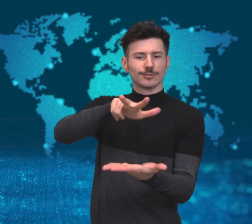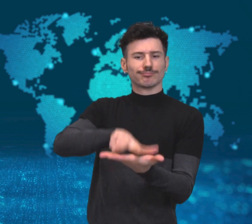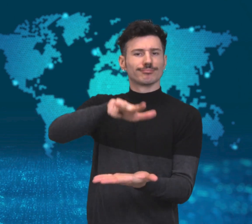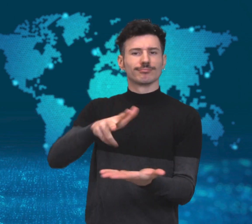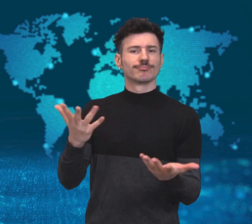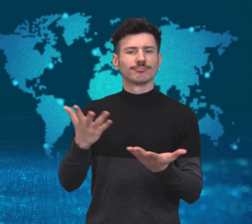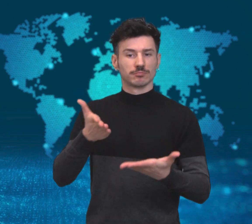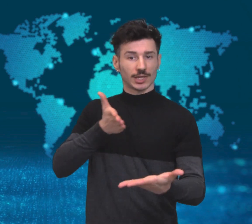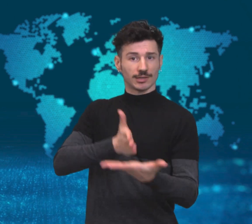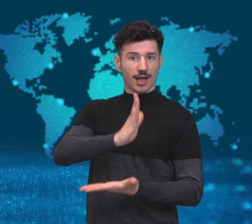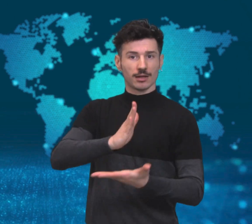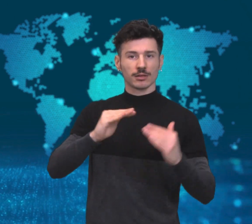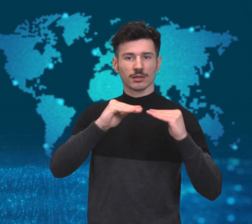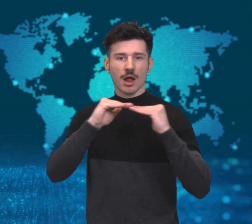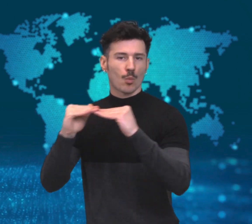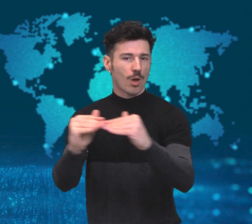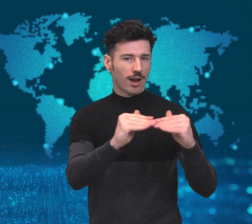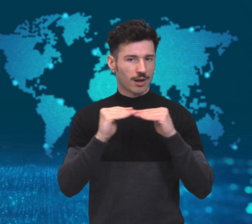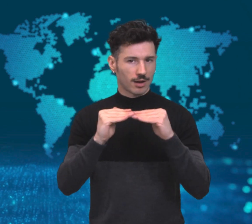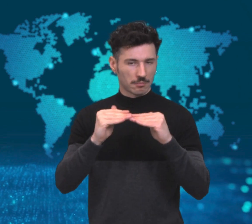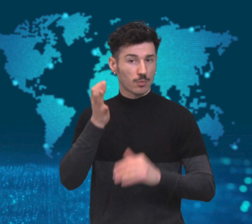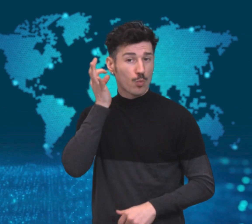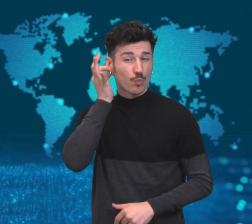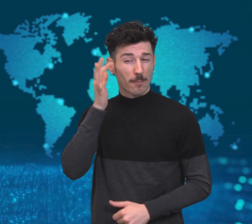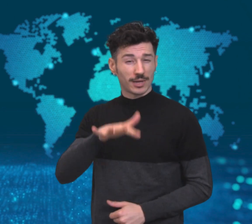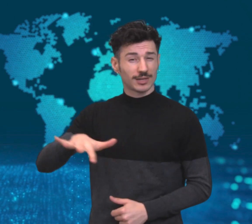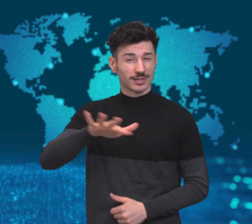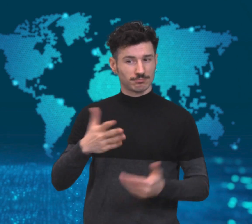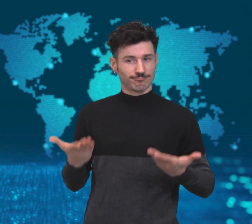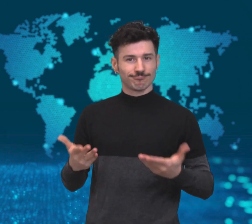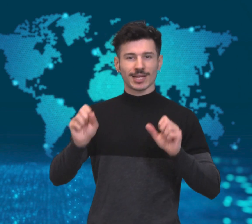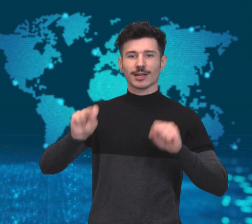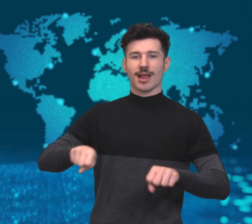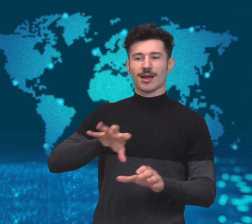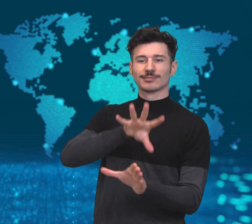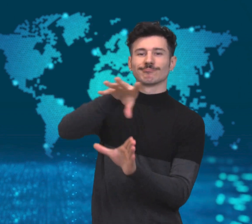Monday to grant equal rights to women officers in